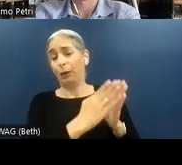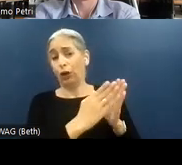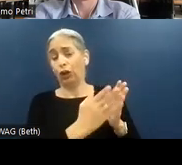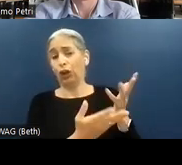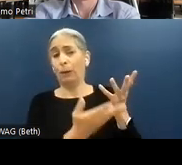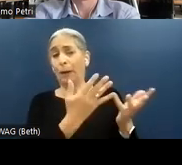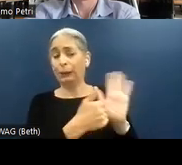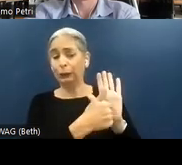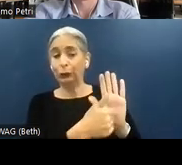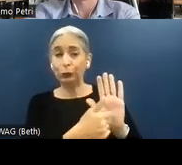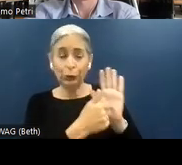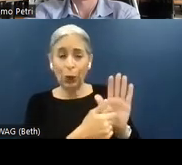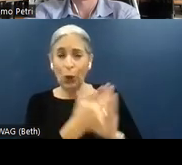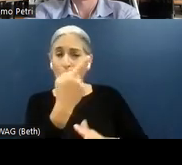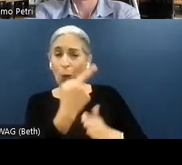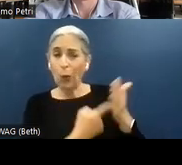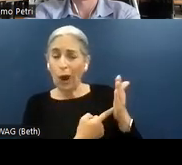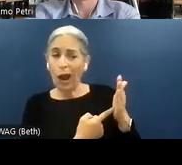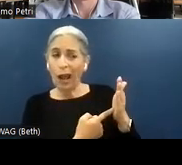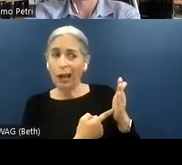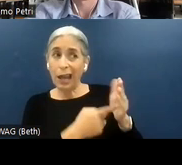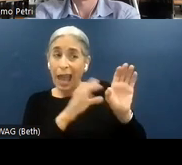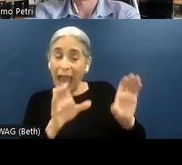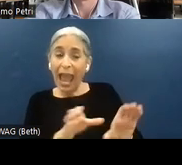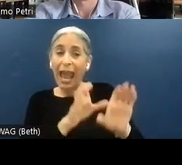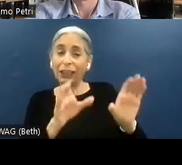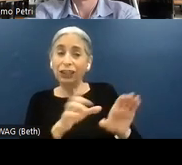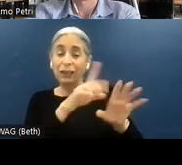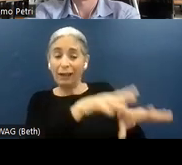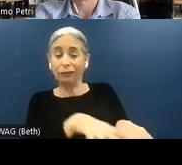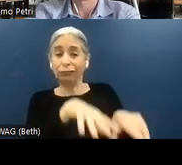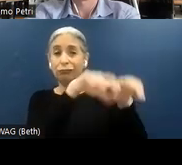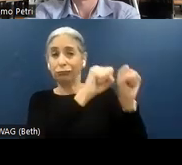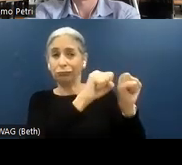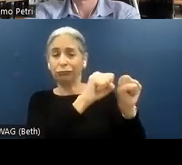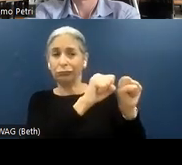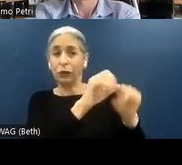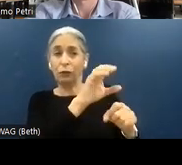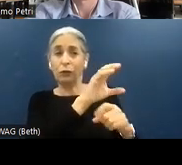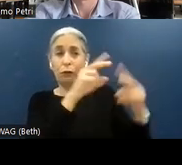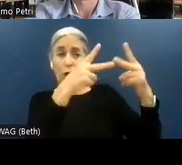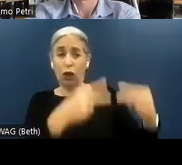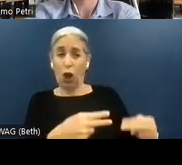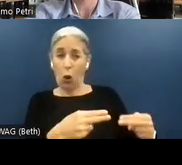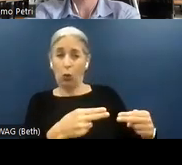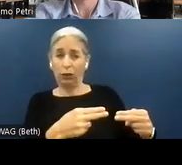indicating what actions needs to be taken at code level, is different than the way I